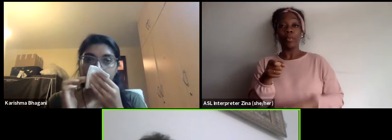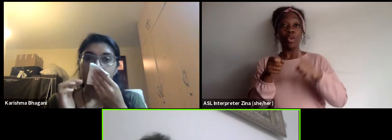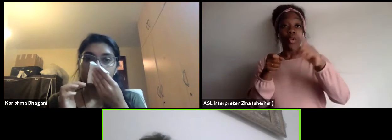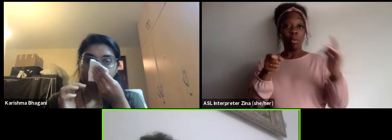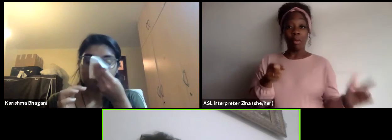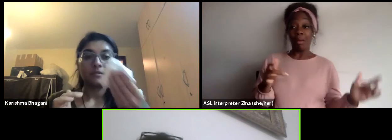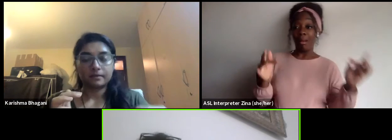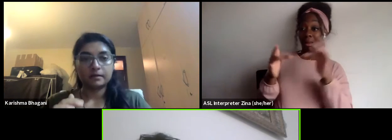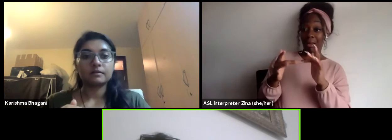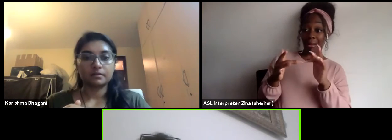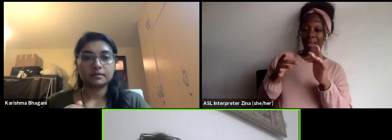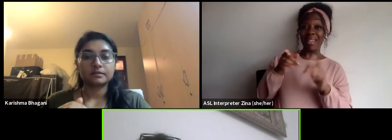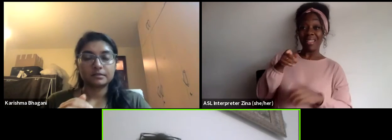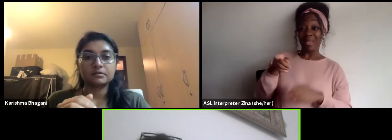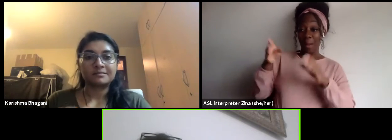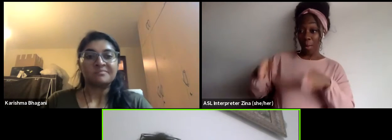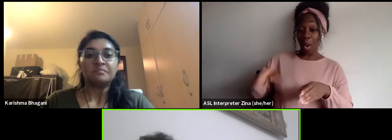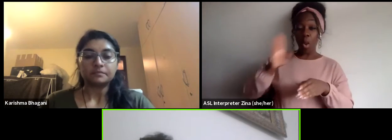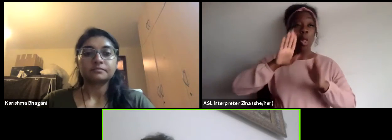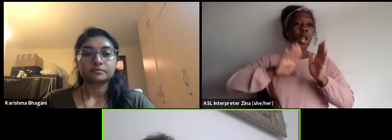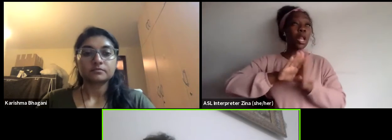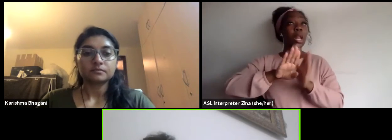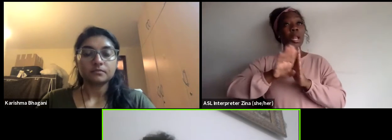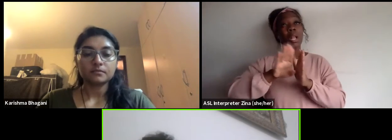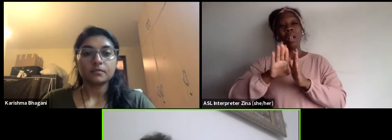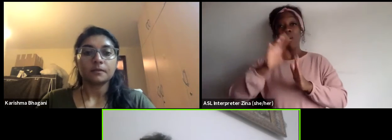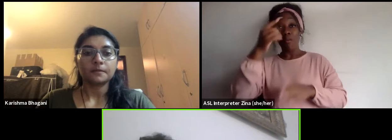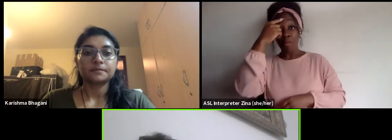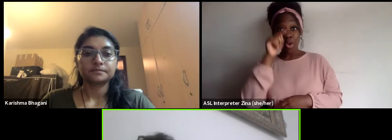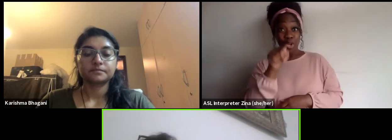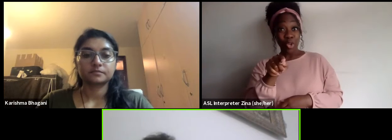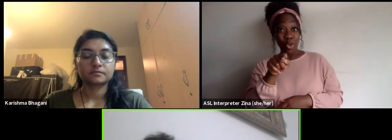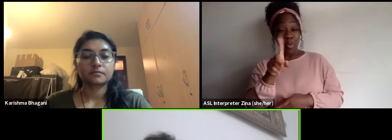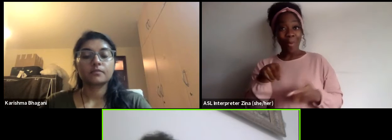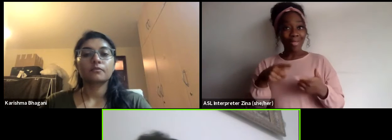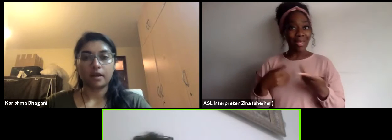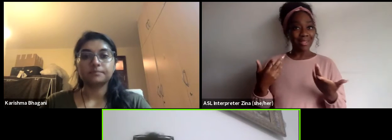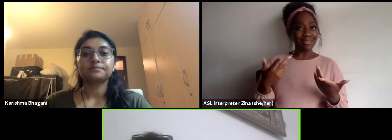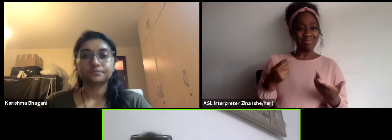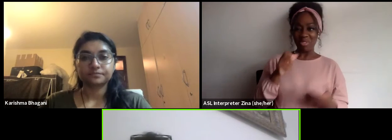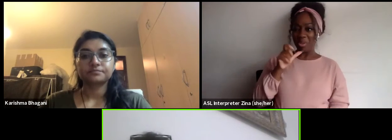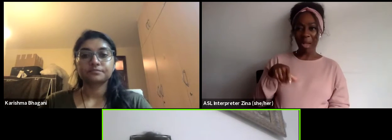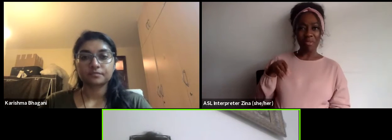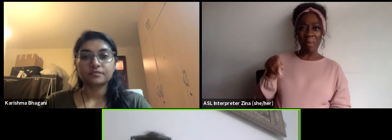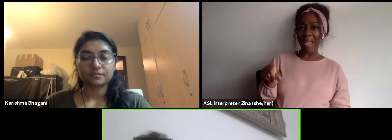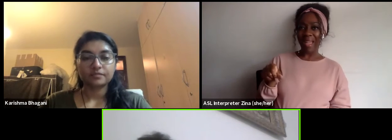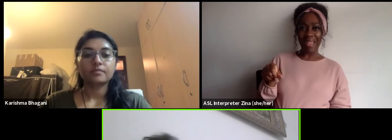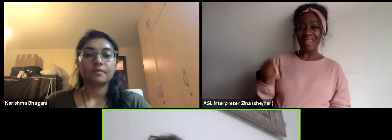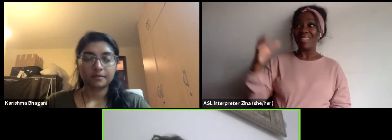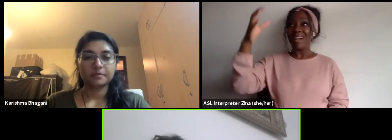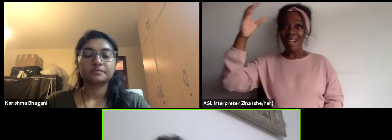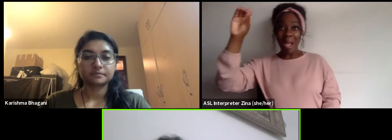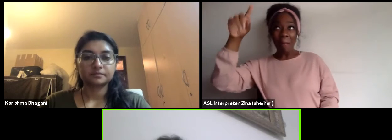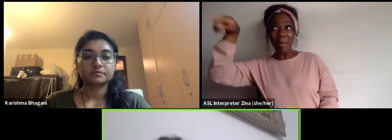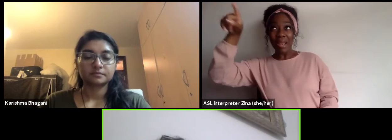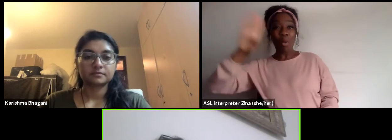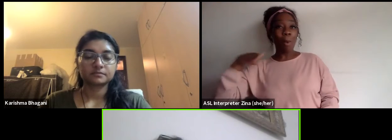would develop that platform for you and you are out of the hassle and then we pay him. So you're out of all this effort